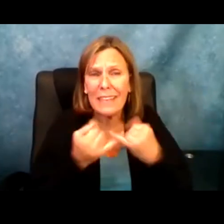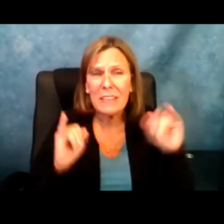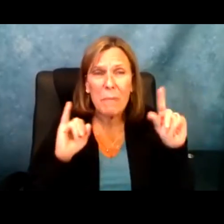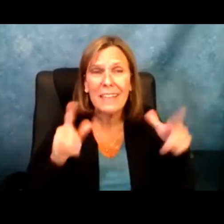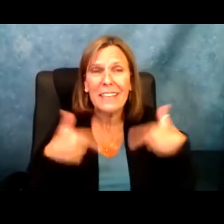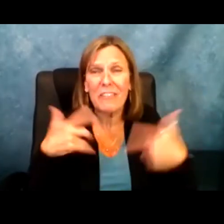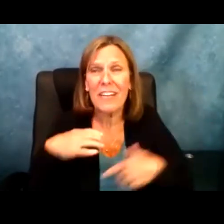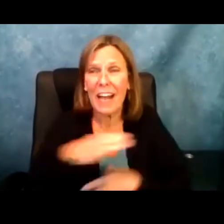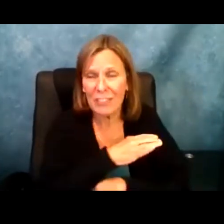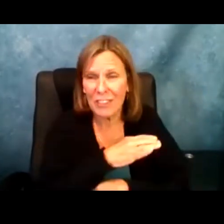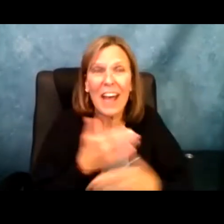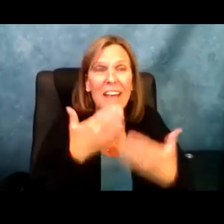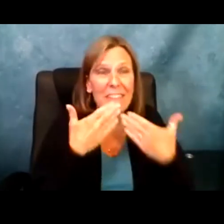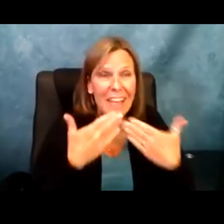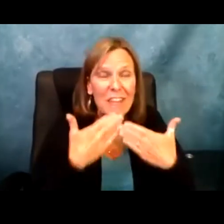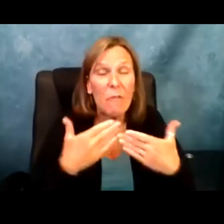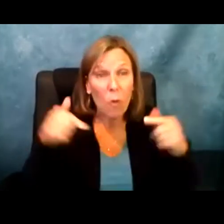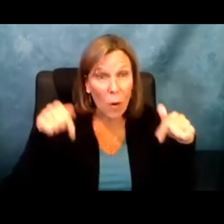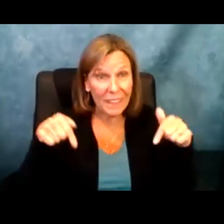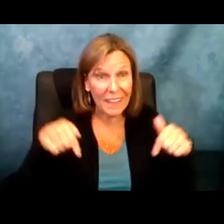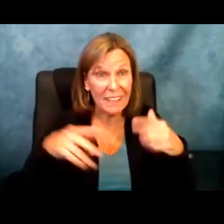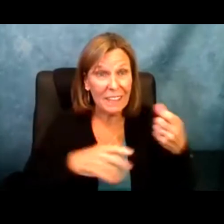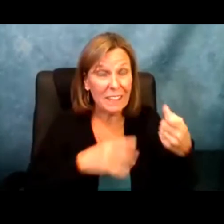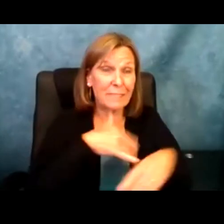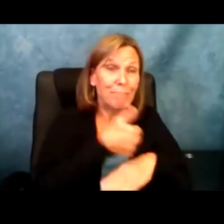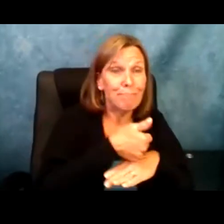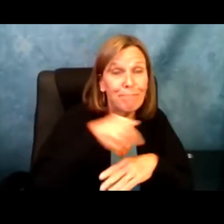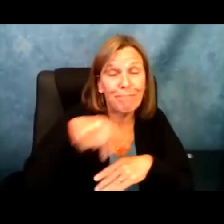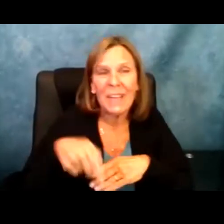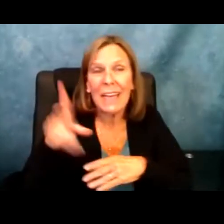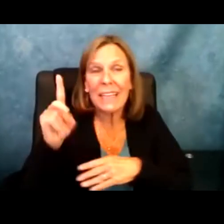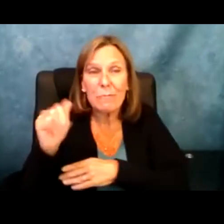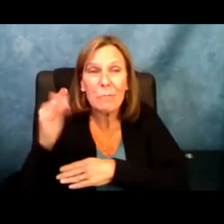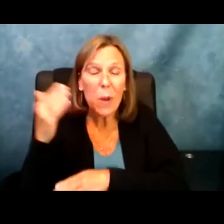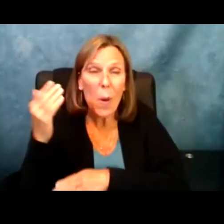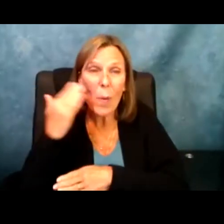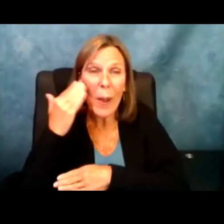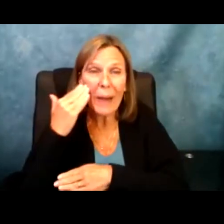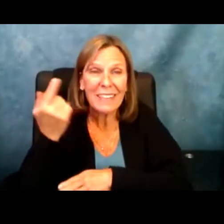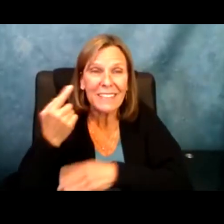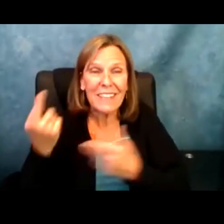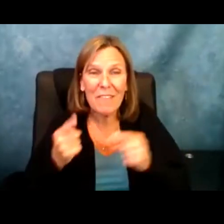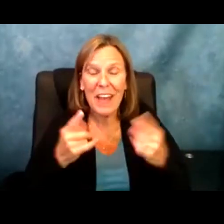this ability inclusion, and Vermont statewide Independent Living Council who helped found